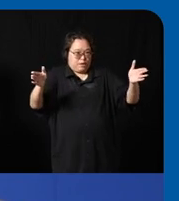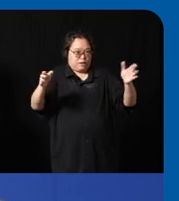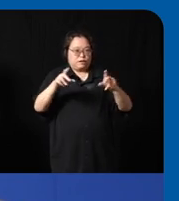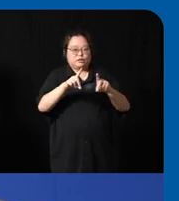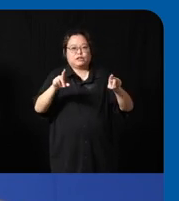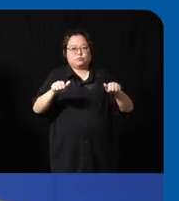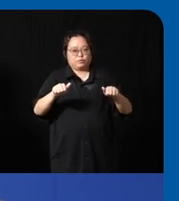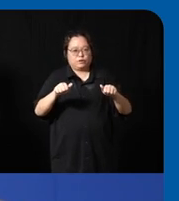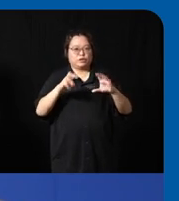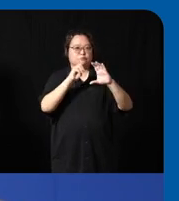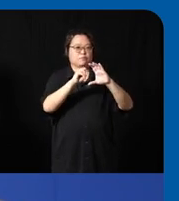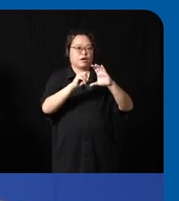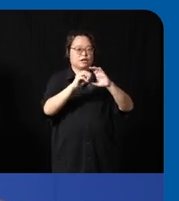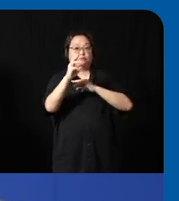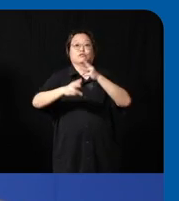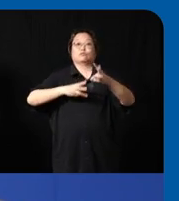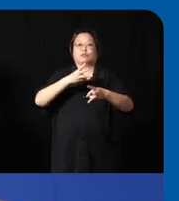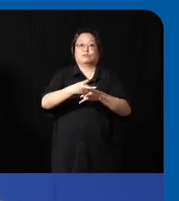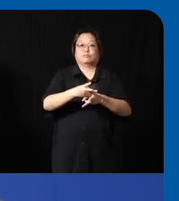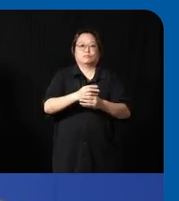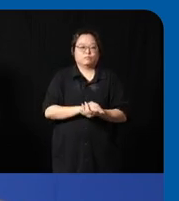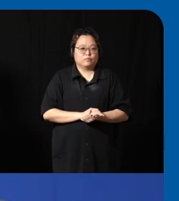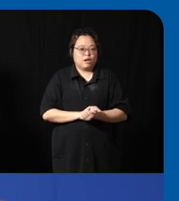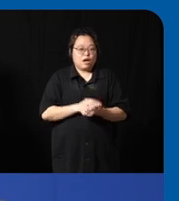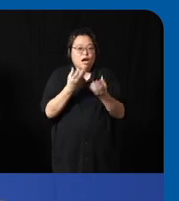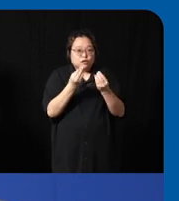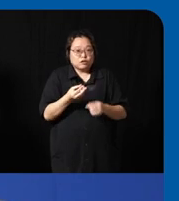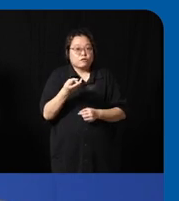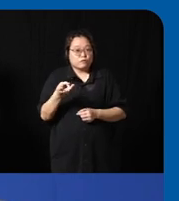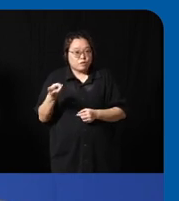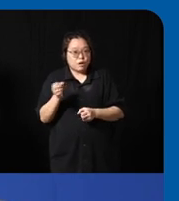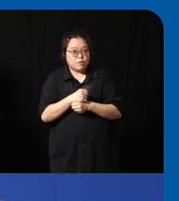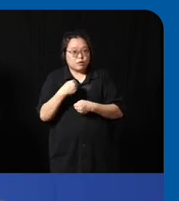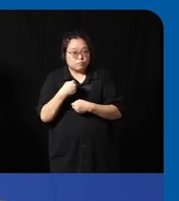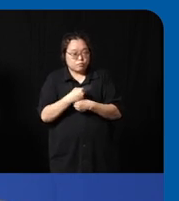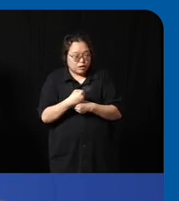well so that even if it's in a software uh to make it affordable it needs to be sustainable